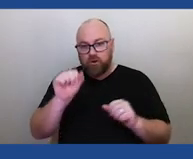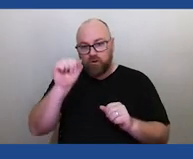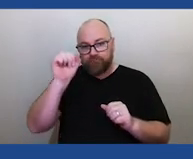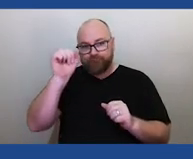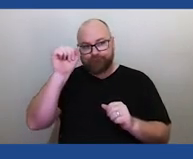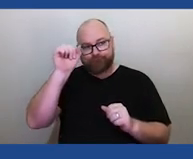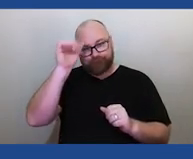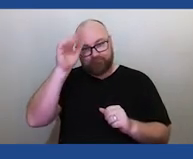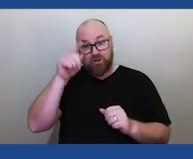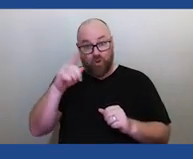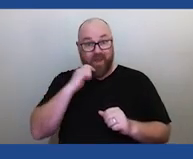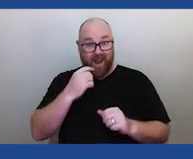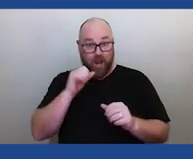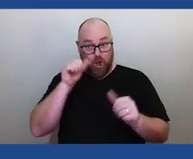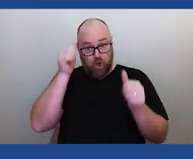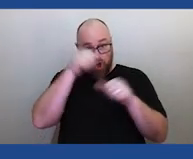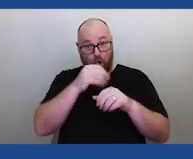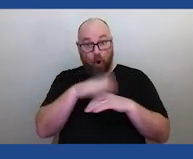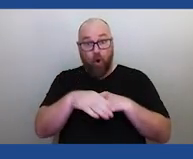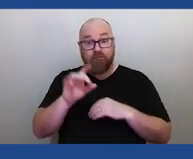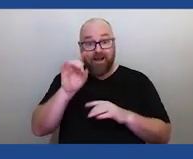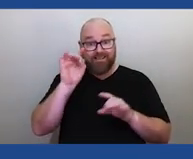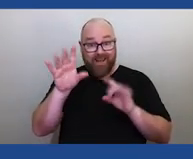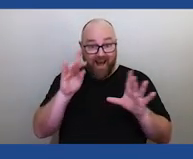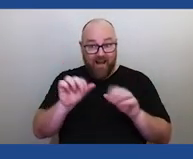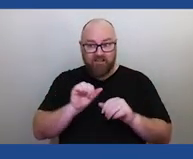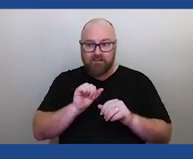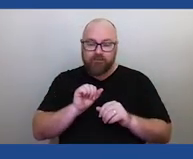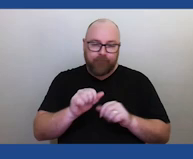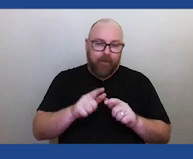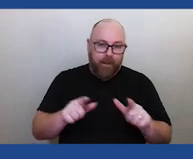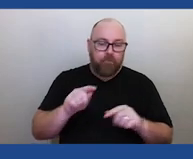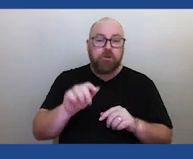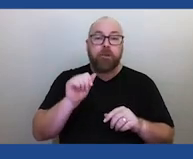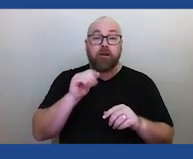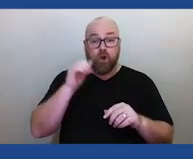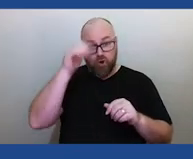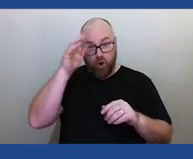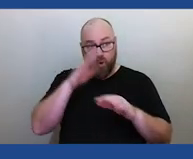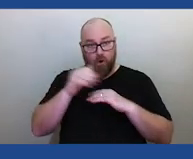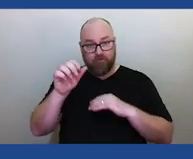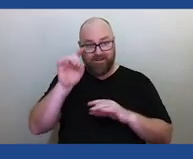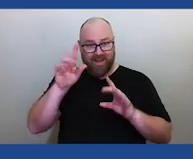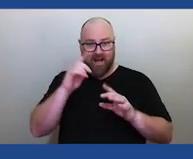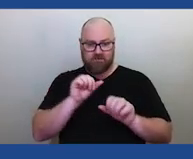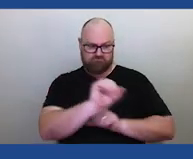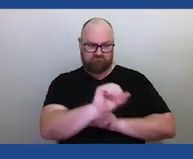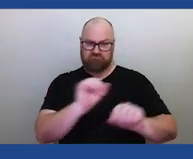And I think over the last ten years, we can see examples of like myself and my research team